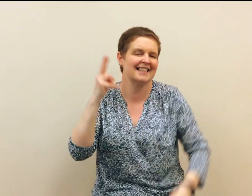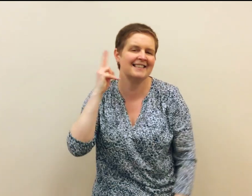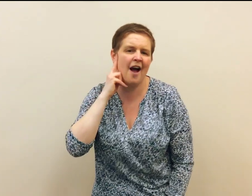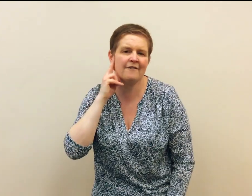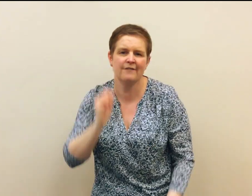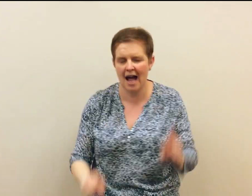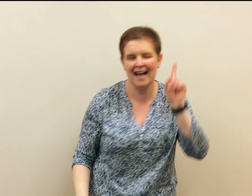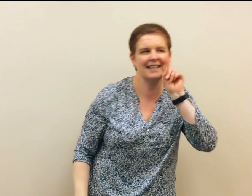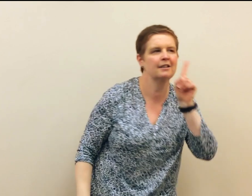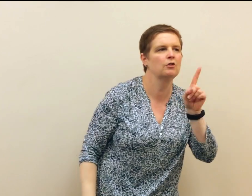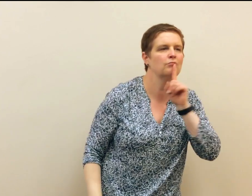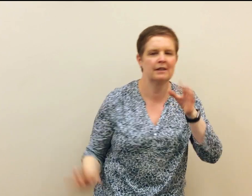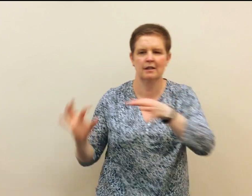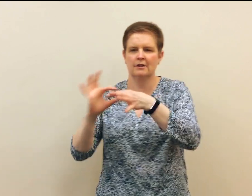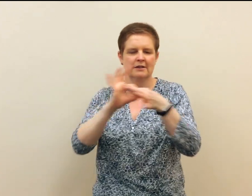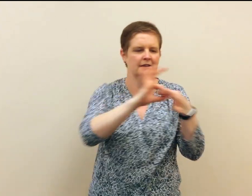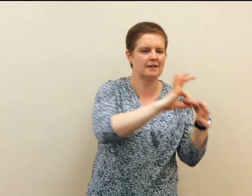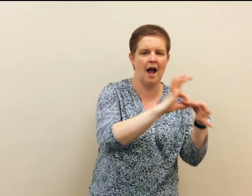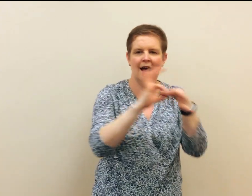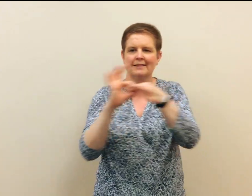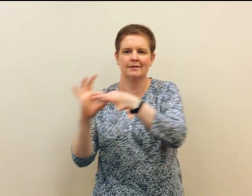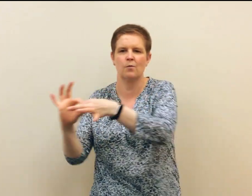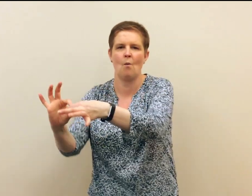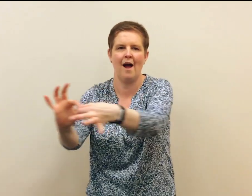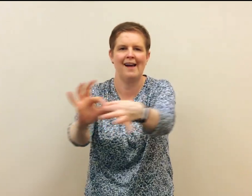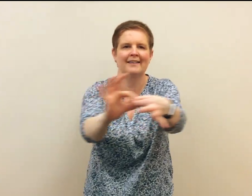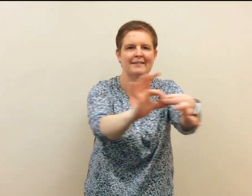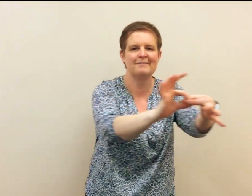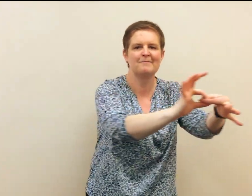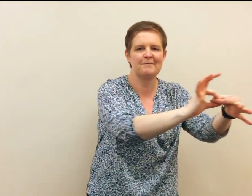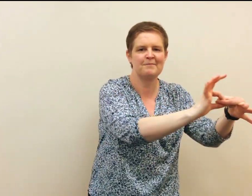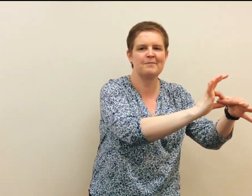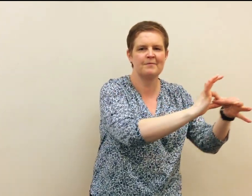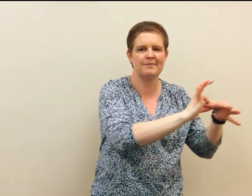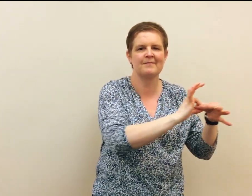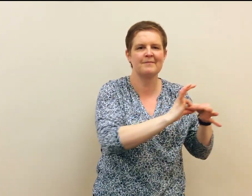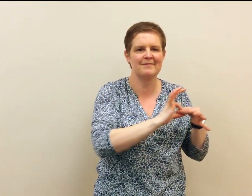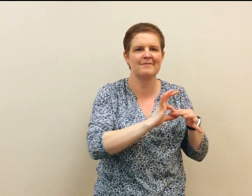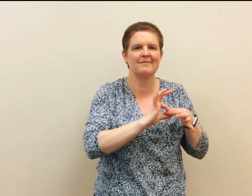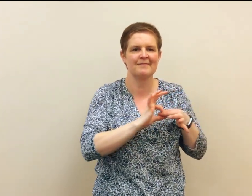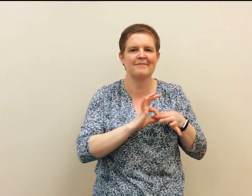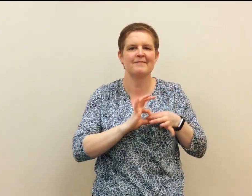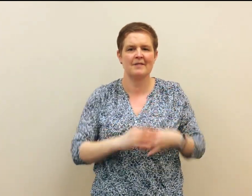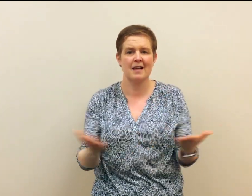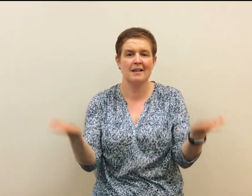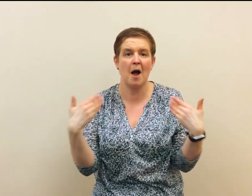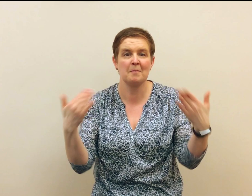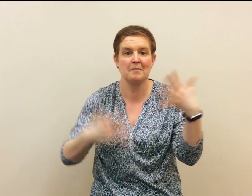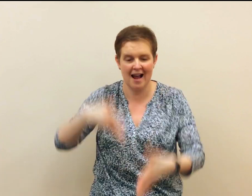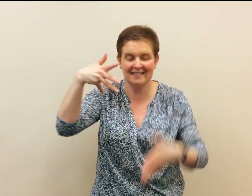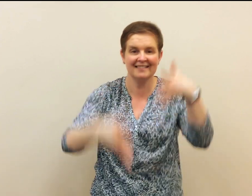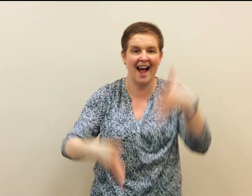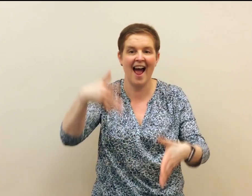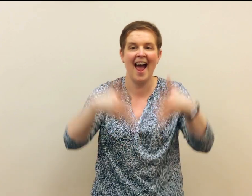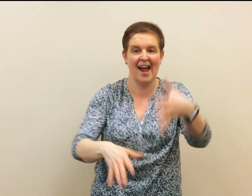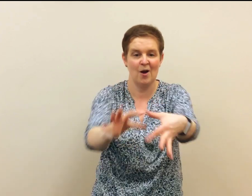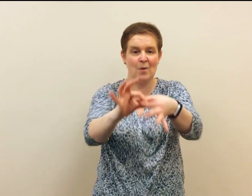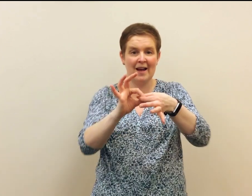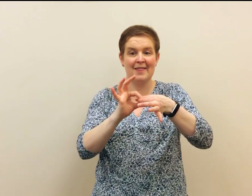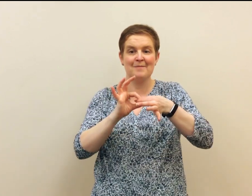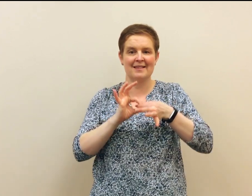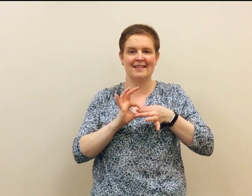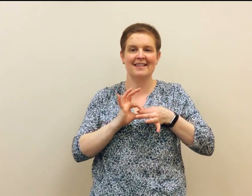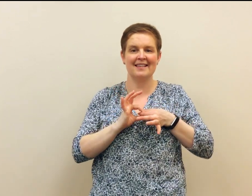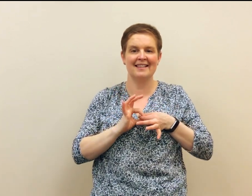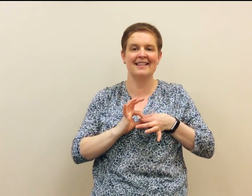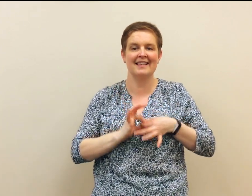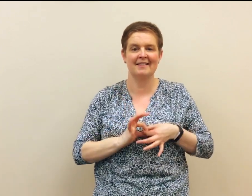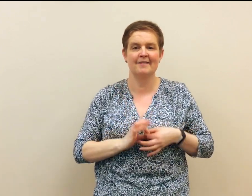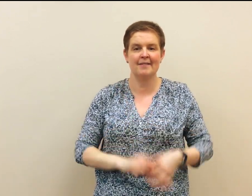Deaf and hearing united as one Come and sign with me